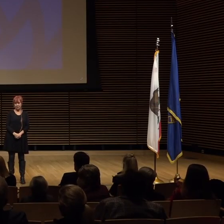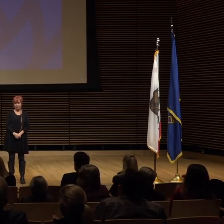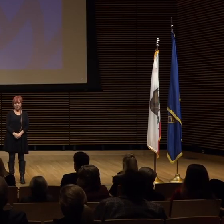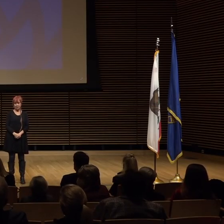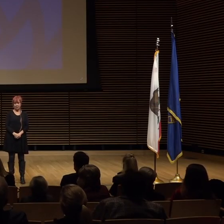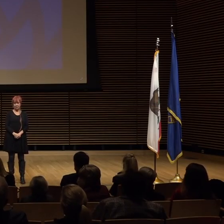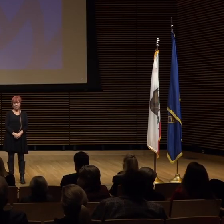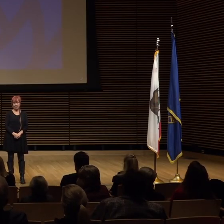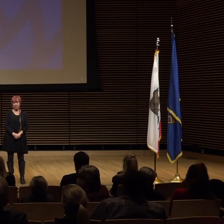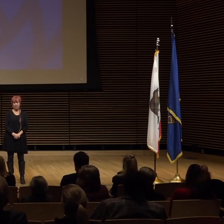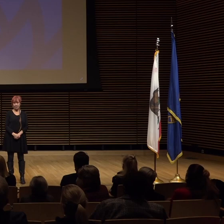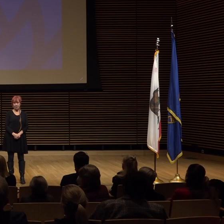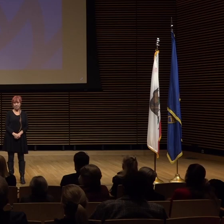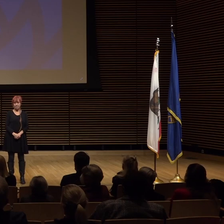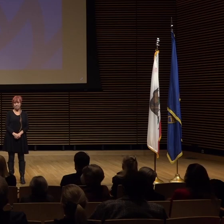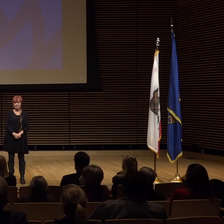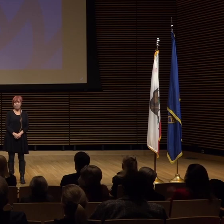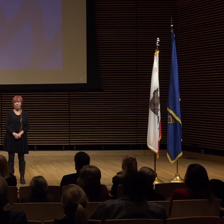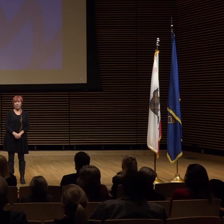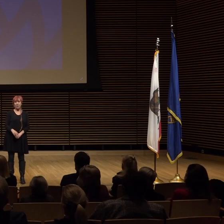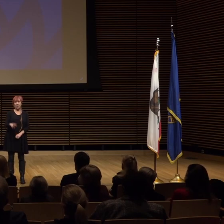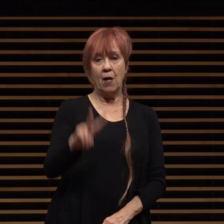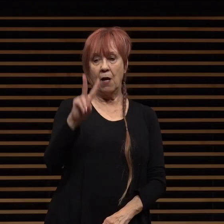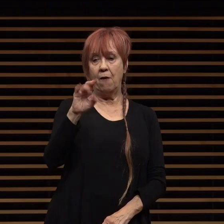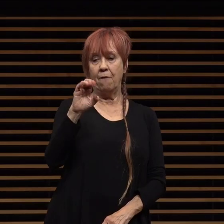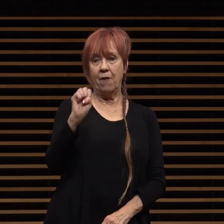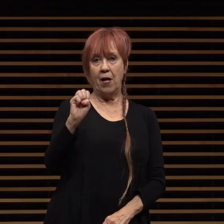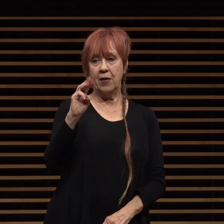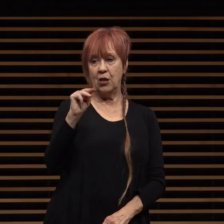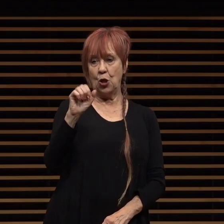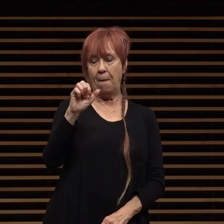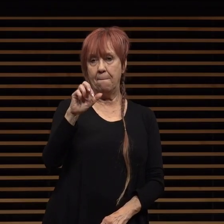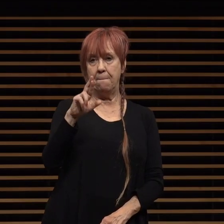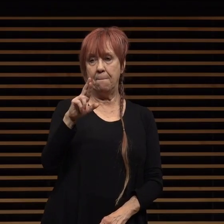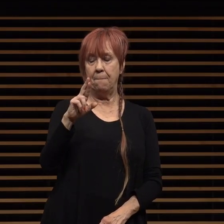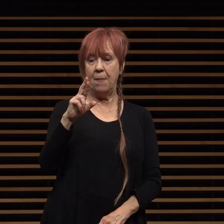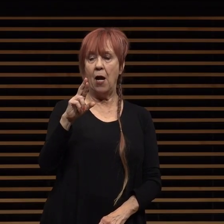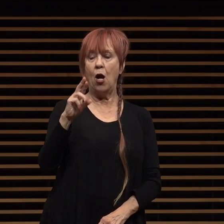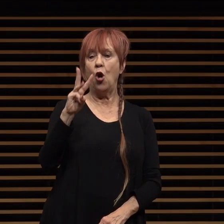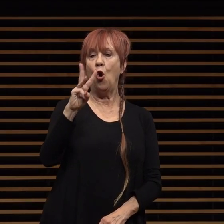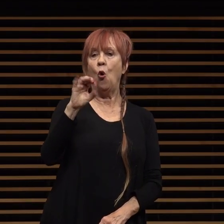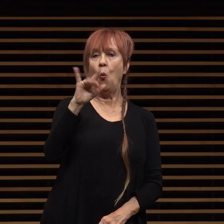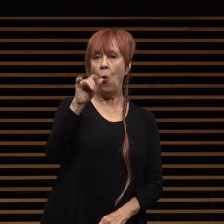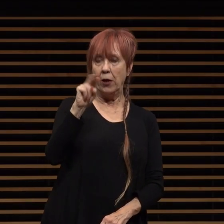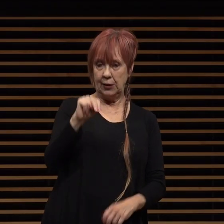under the guidance of vice mayor wilson chair of the municipal services